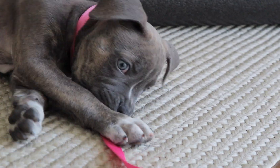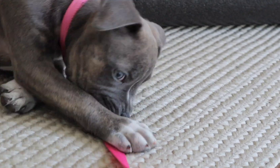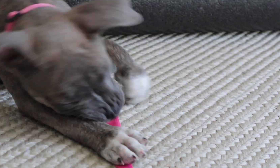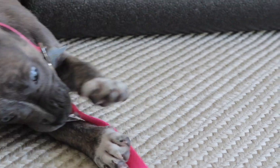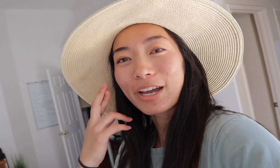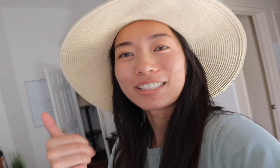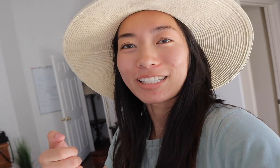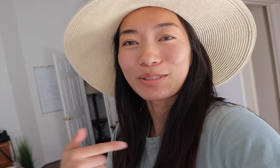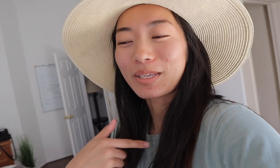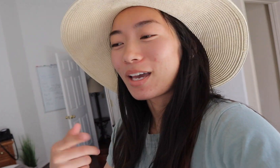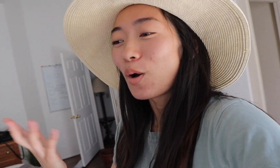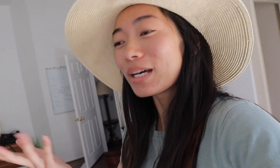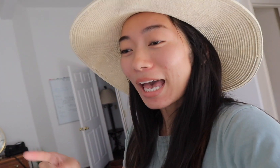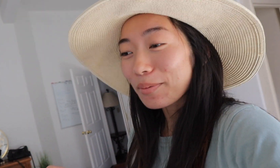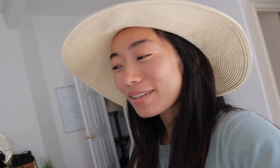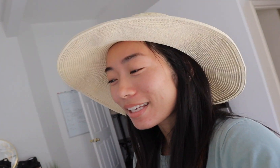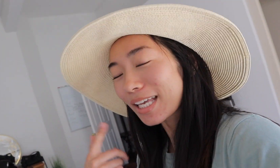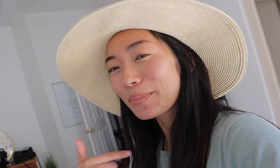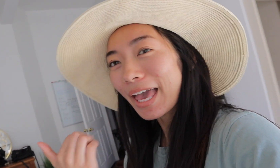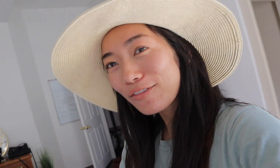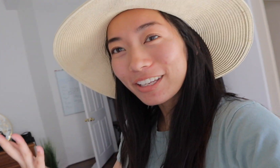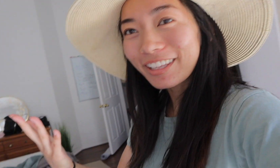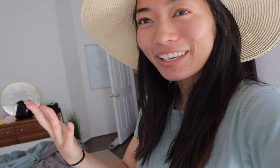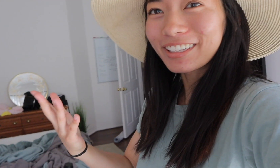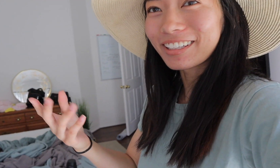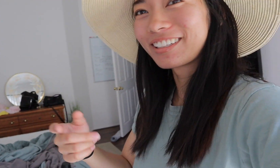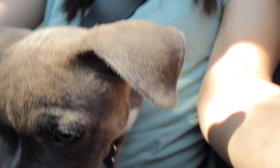Ryans texting me what's happening Tell me everything